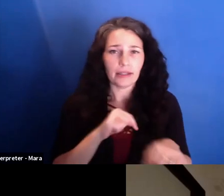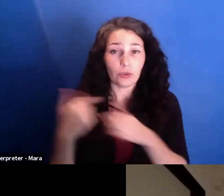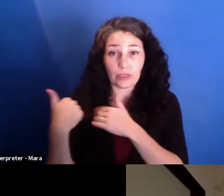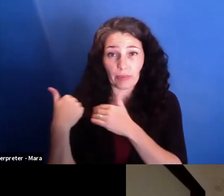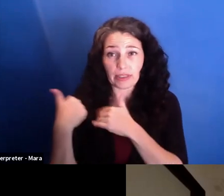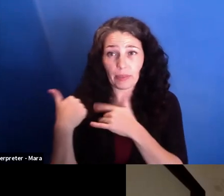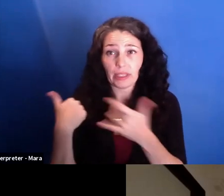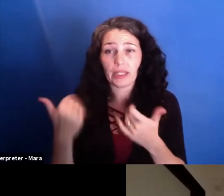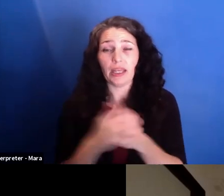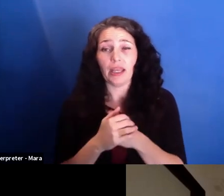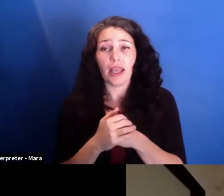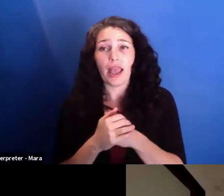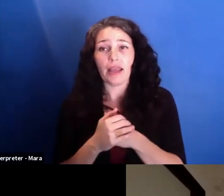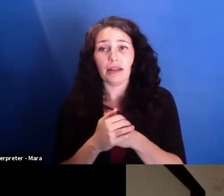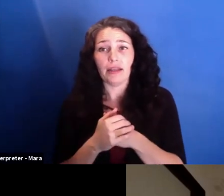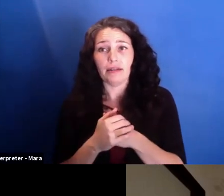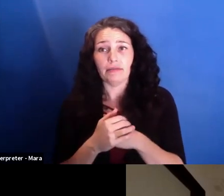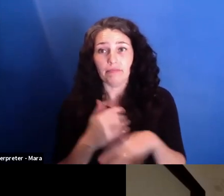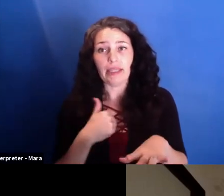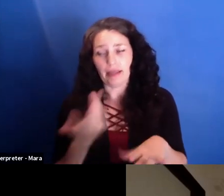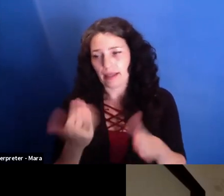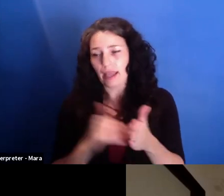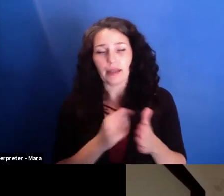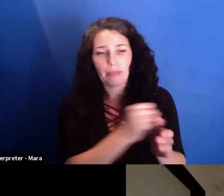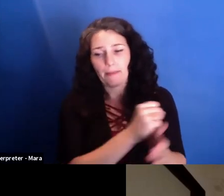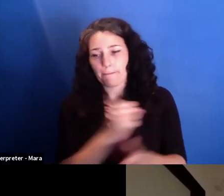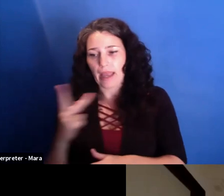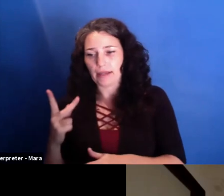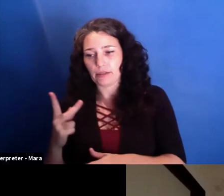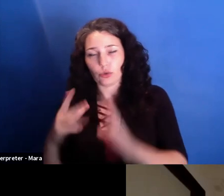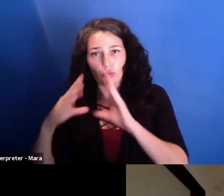also for me coming back through my immigration, coming back to Romania, that is, for me,